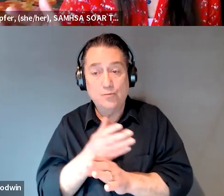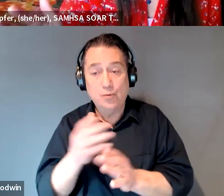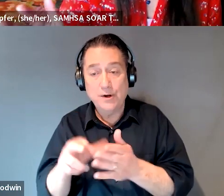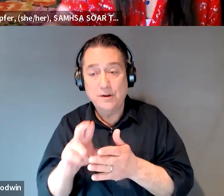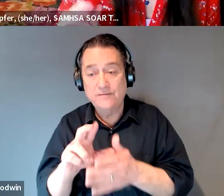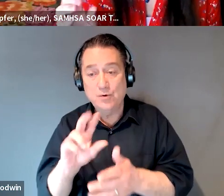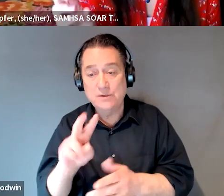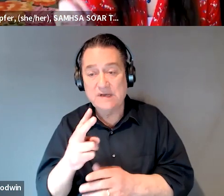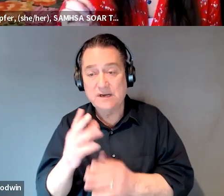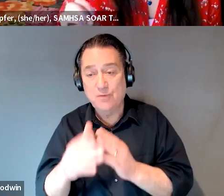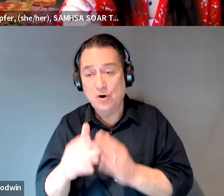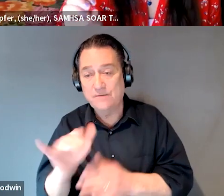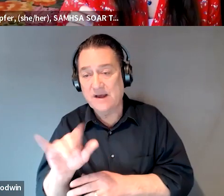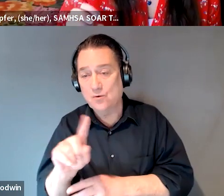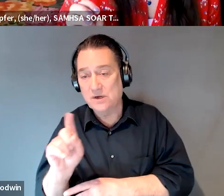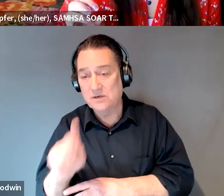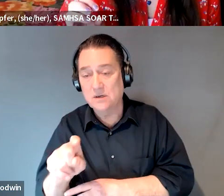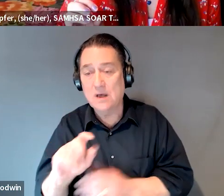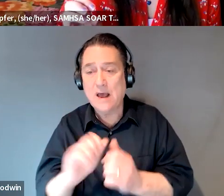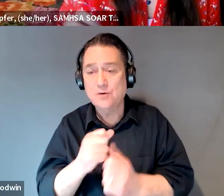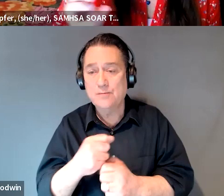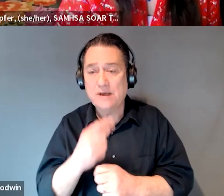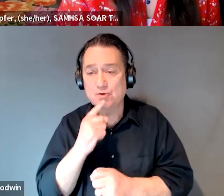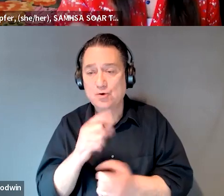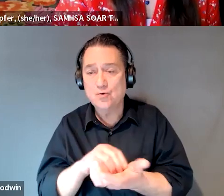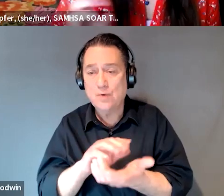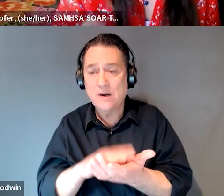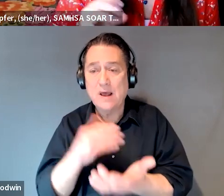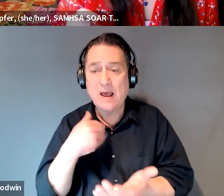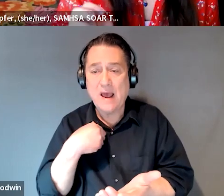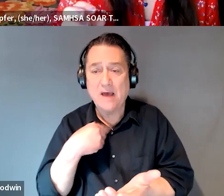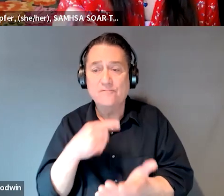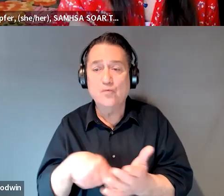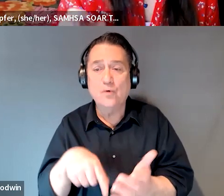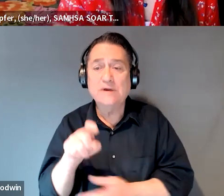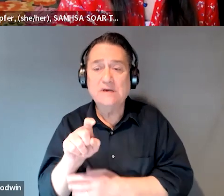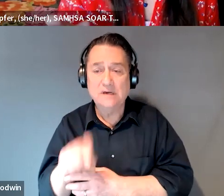of that question is, how do we make sure that those records have in them what we need to document the claim?